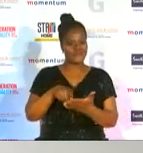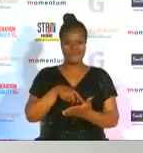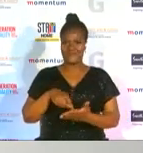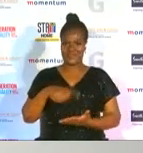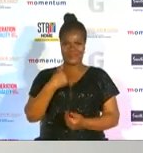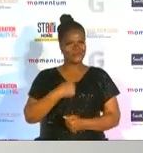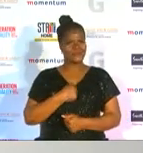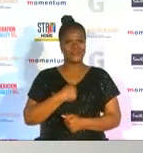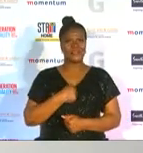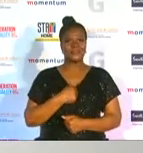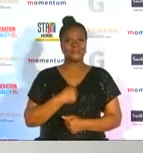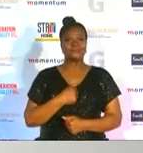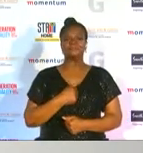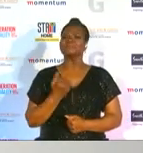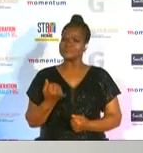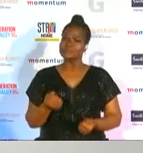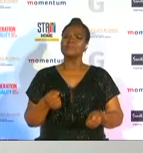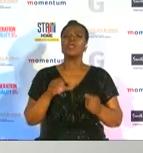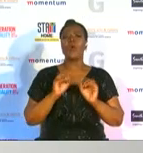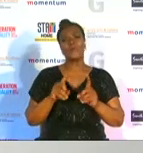gave me an opportunity to be a part of this award